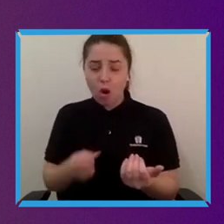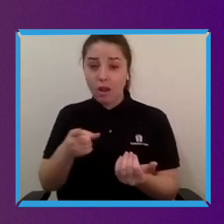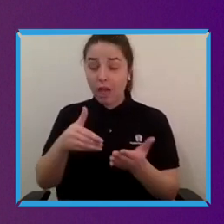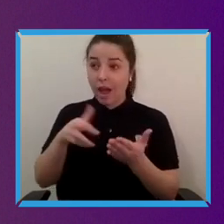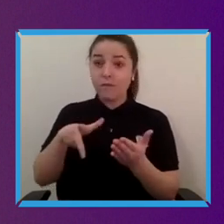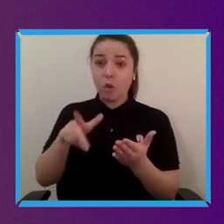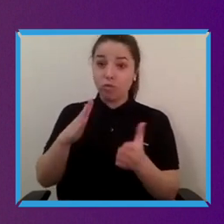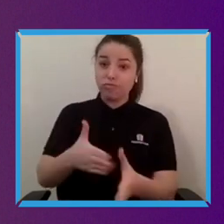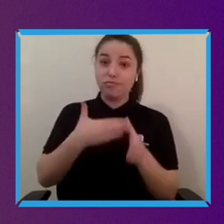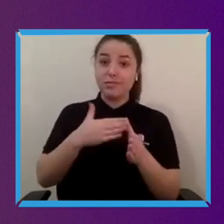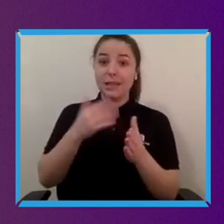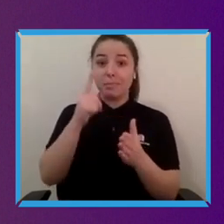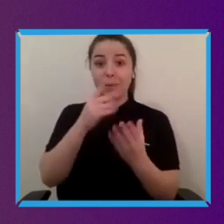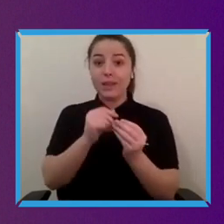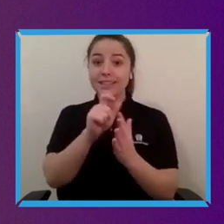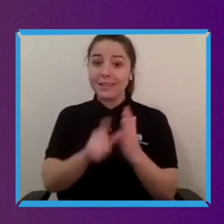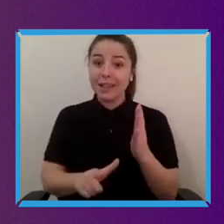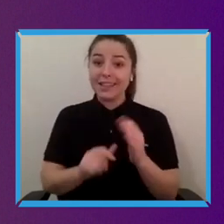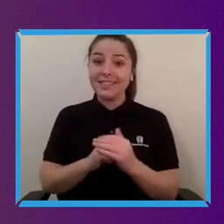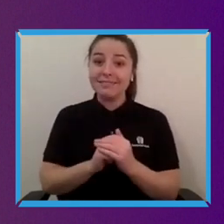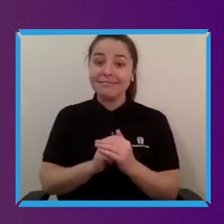what do you notice about the role that disability